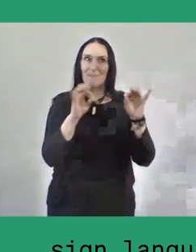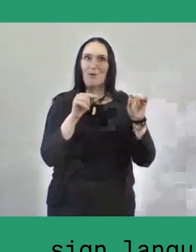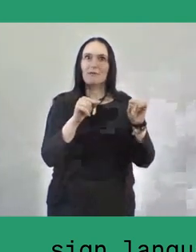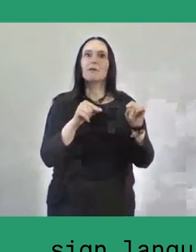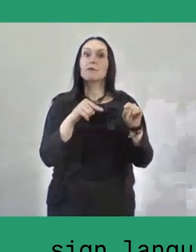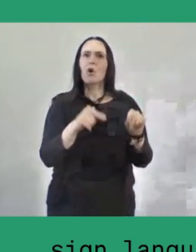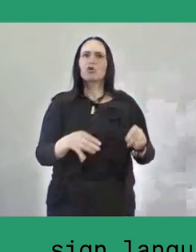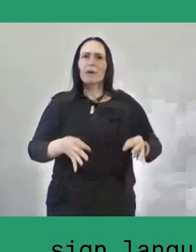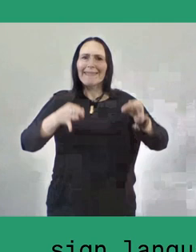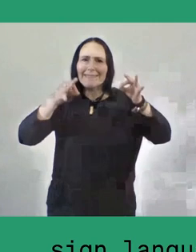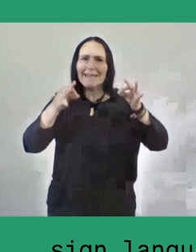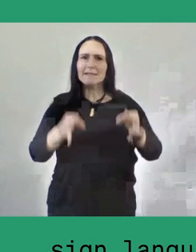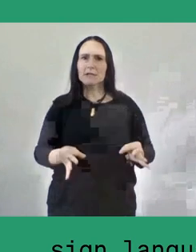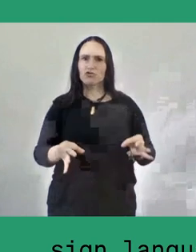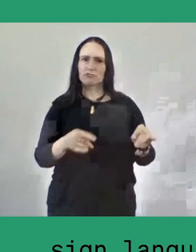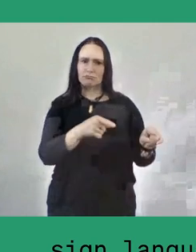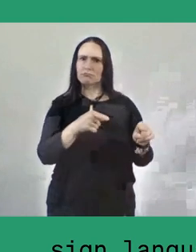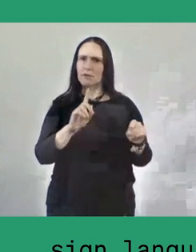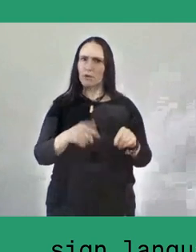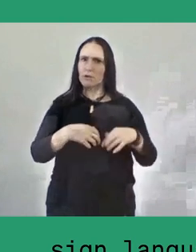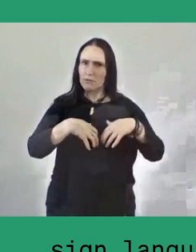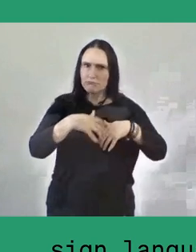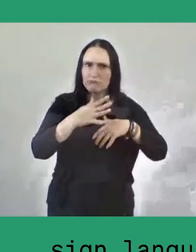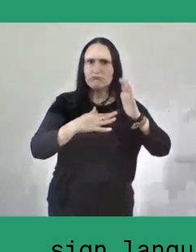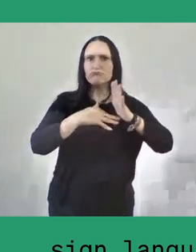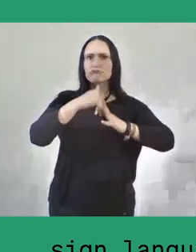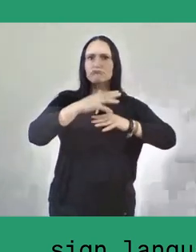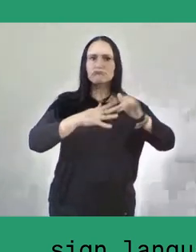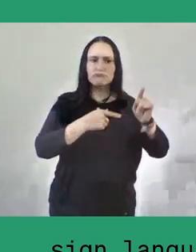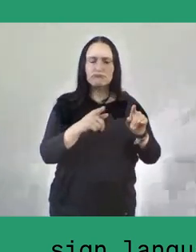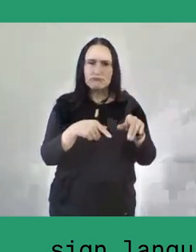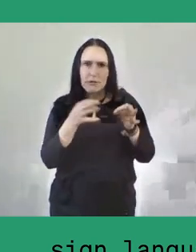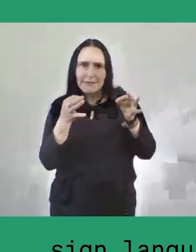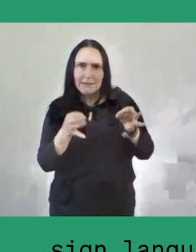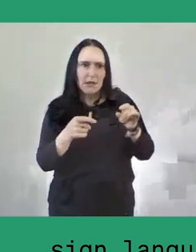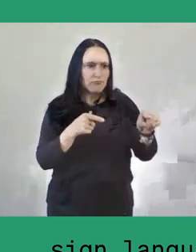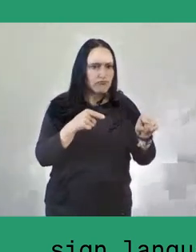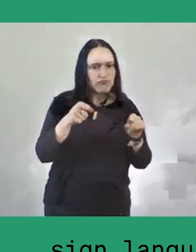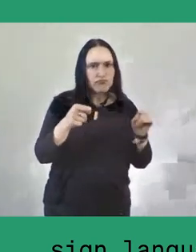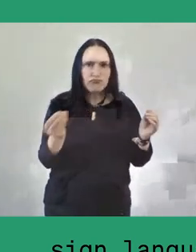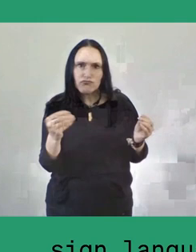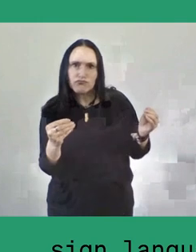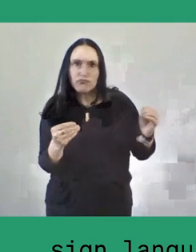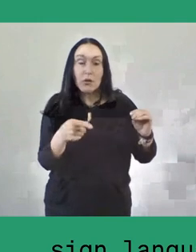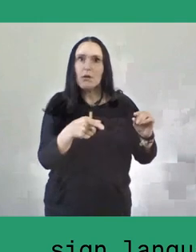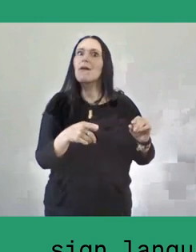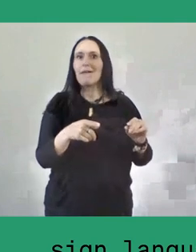which is highly embodied from our local values.